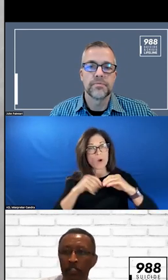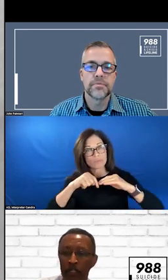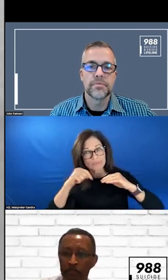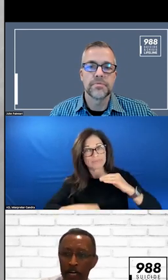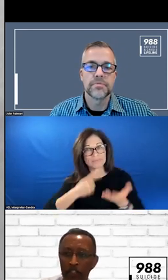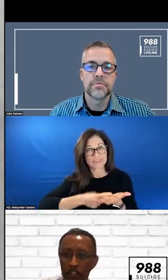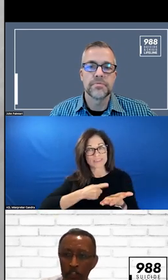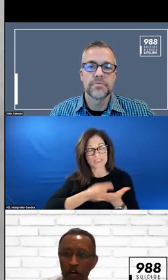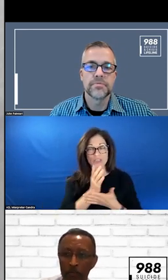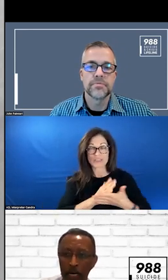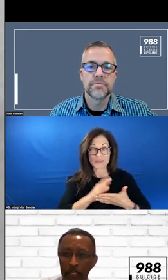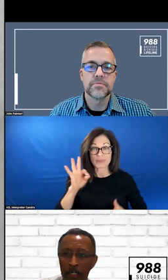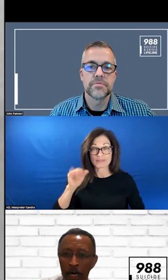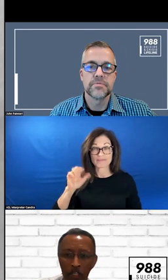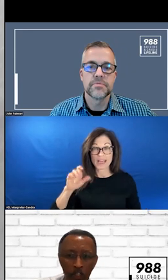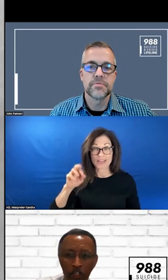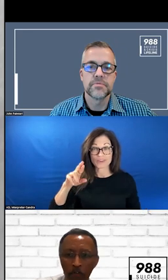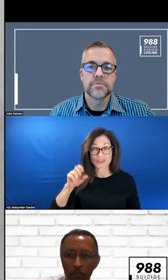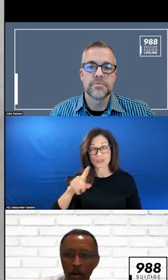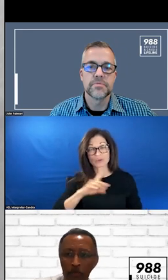ABOUT SOME OF THE FACTOR THAT IS YOU TALKED ABOUT. I AM GOING TO TURN IT OVER TO BRIAN,